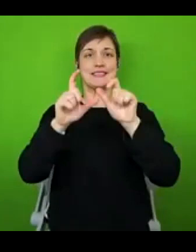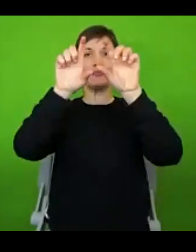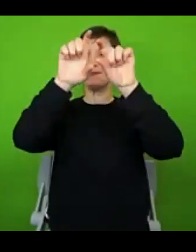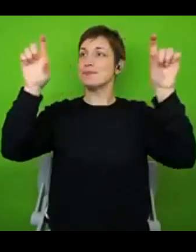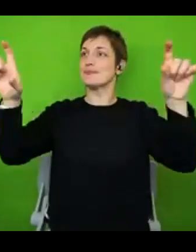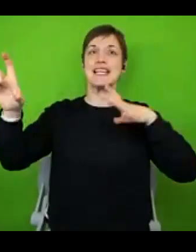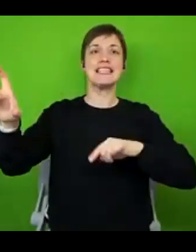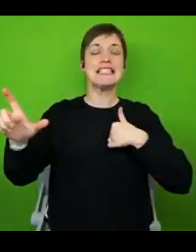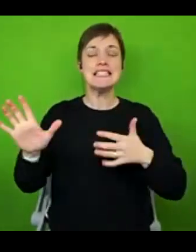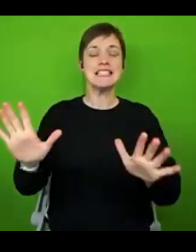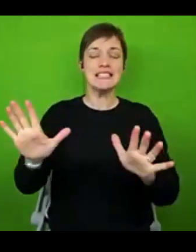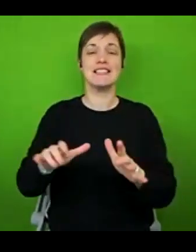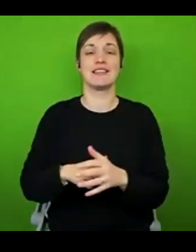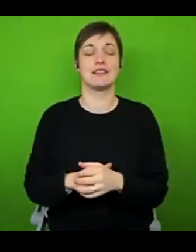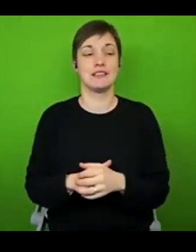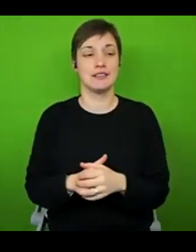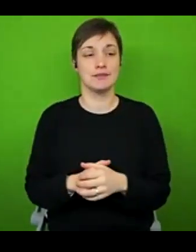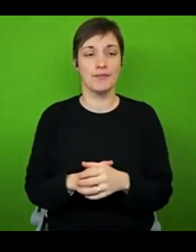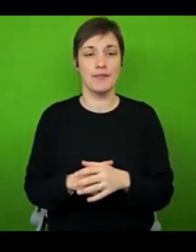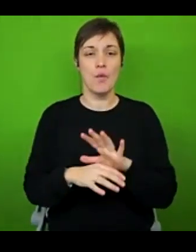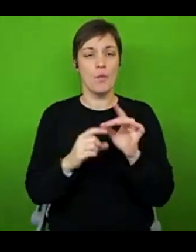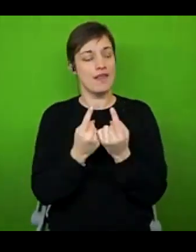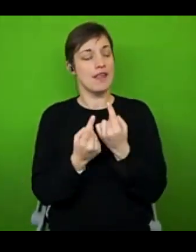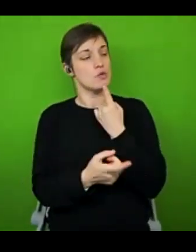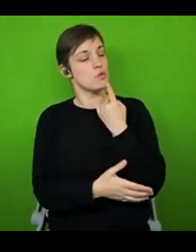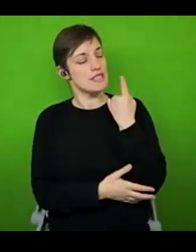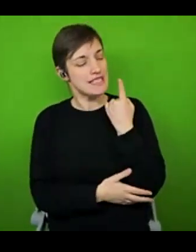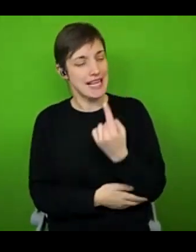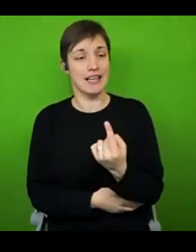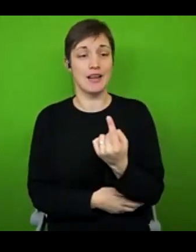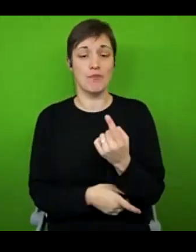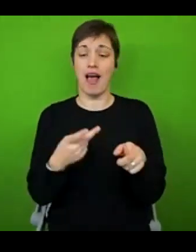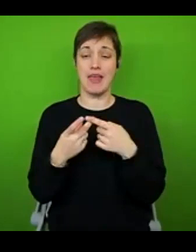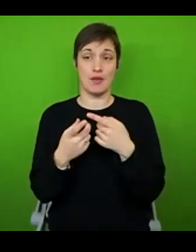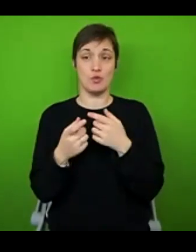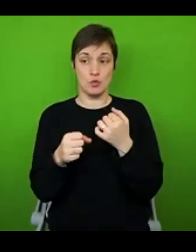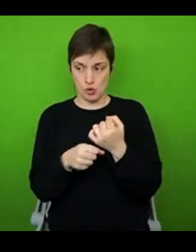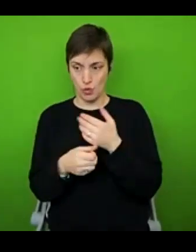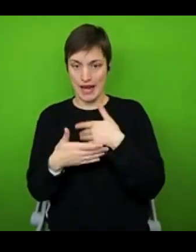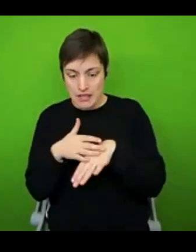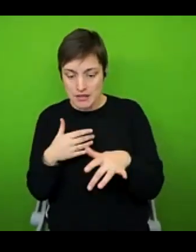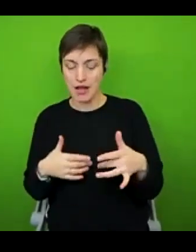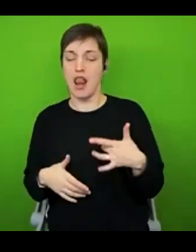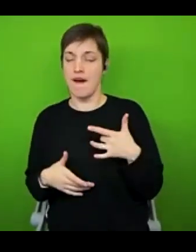thing to say it and another thing to actually incorporate that into your life. But as we all know, all too well, when